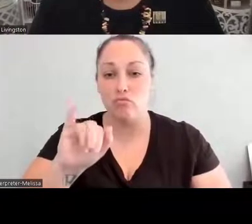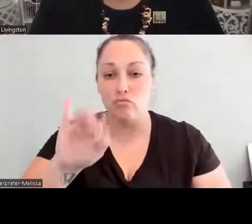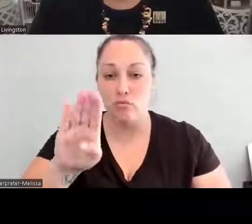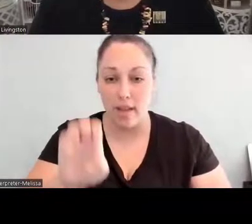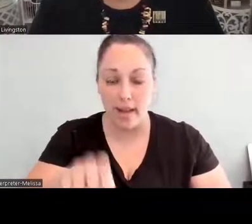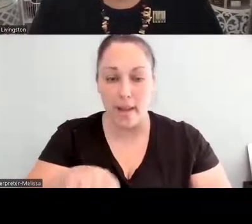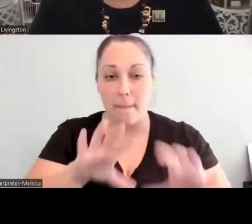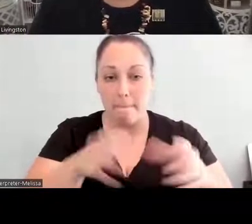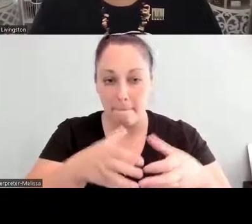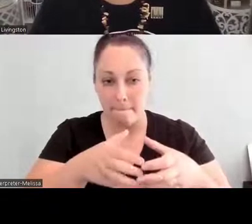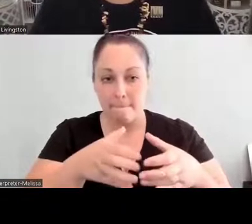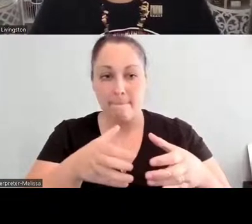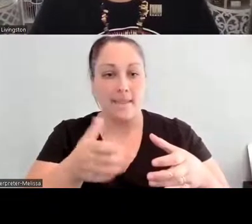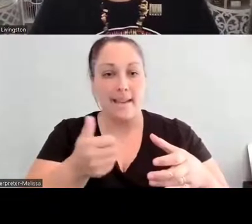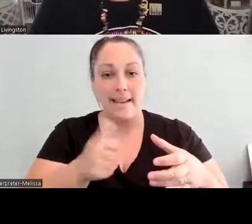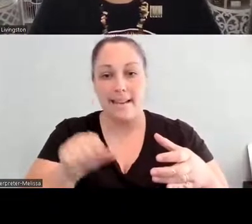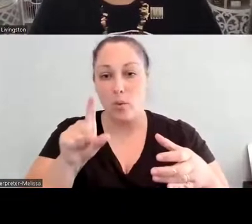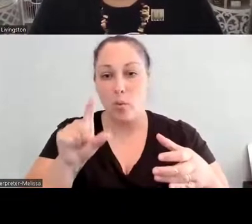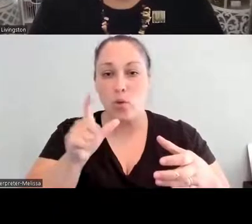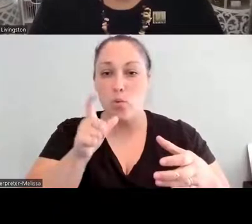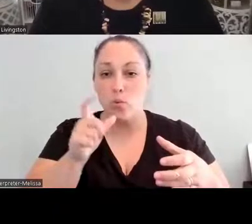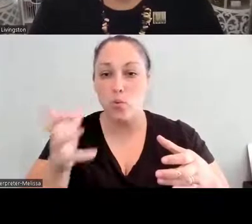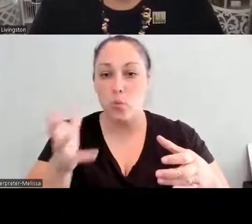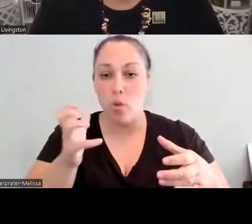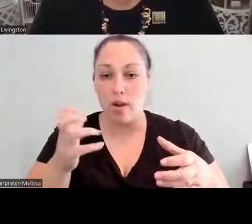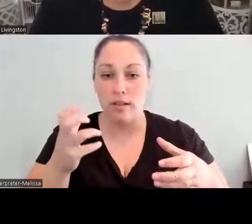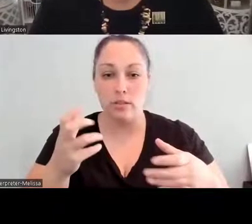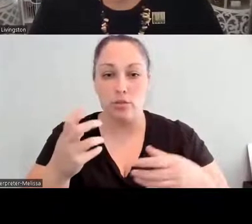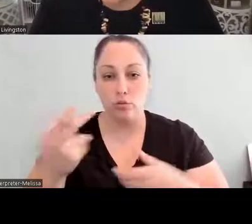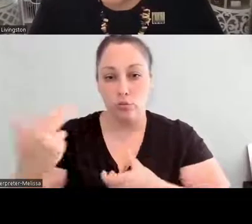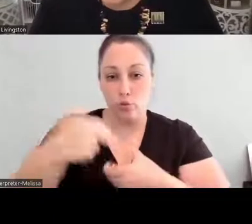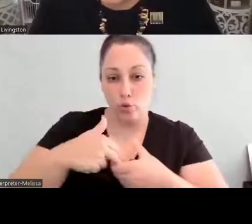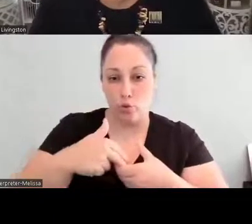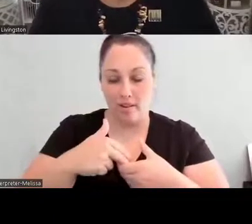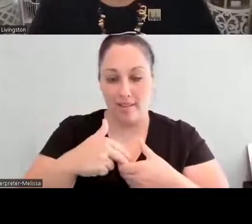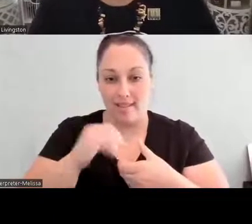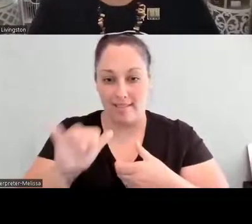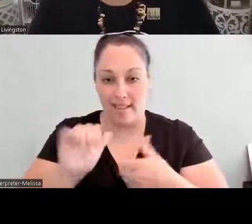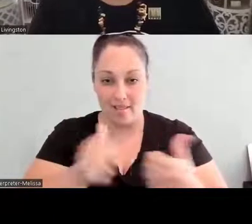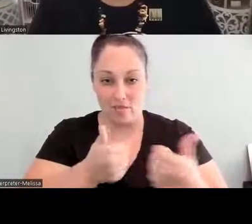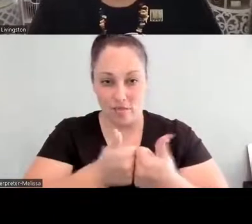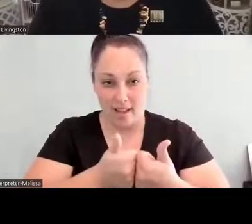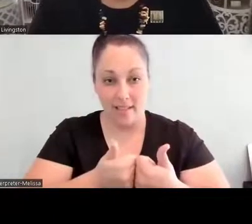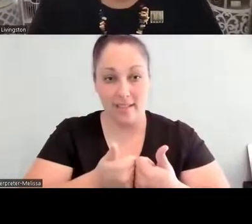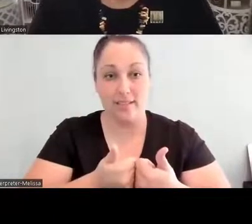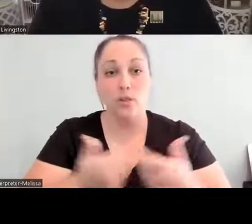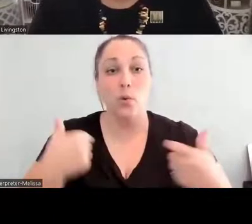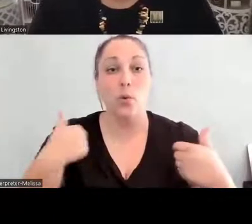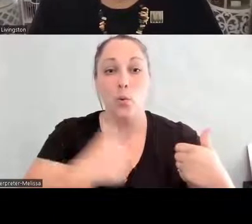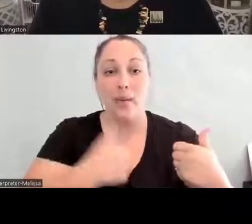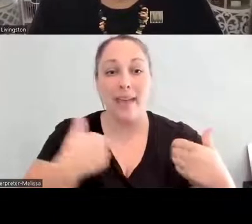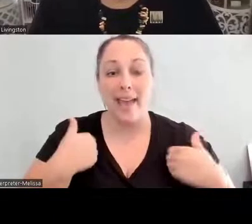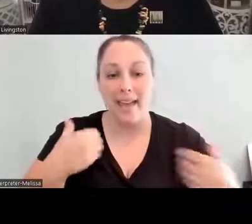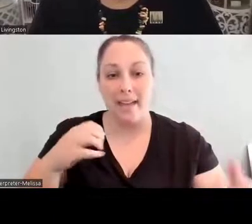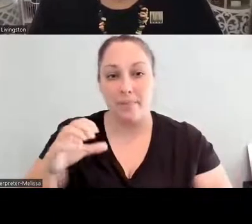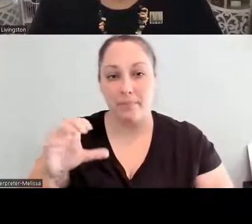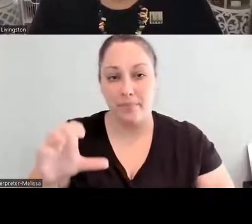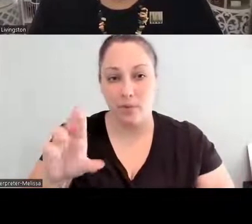wanted to, you know, partake of our challenges, we had a cut the crap challenge -- so CRAP, carbonated, refined, artificial,